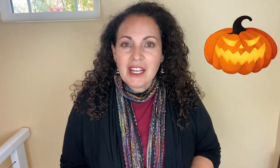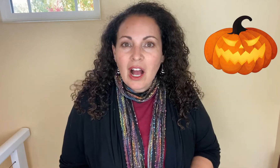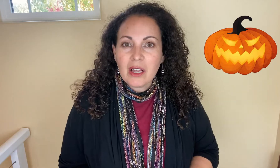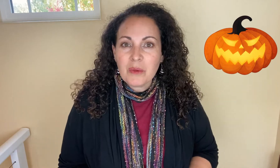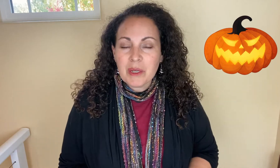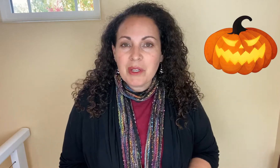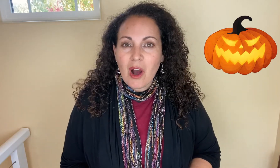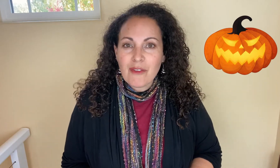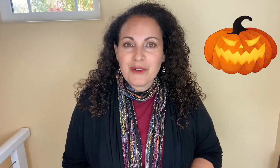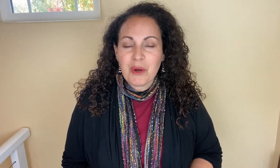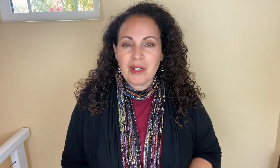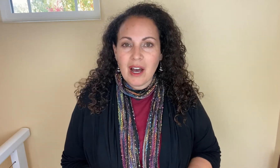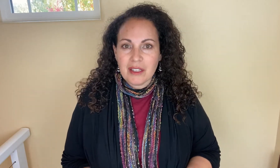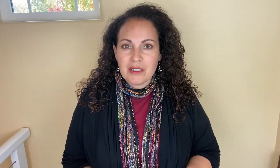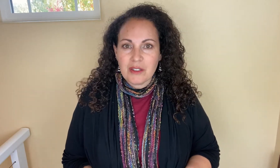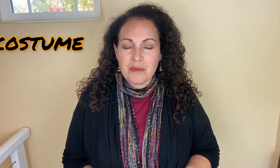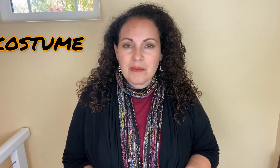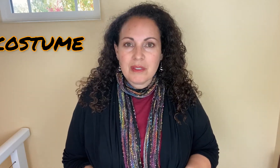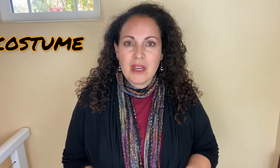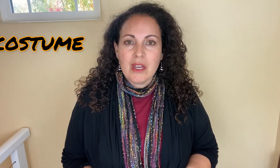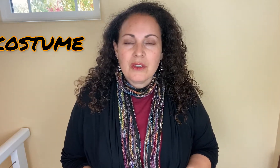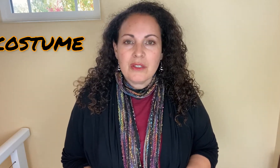And on Halloween we often wear costumes.